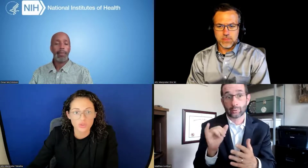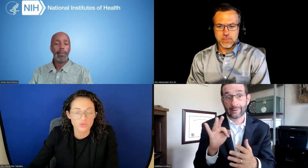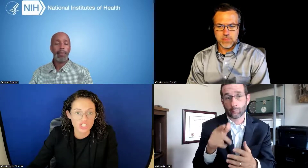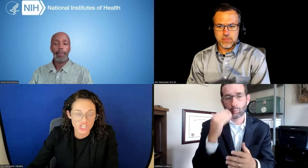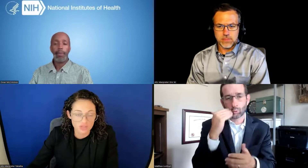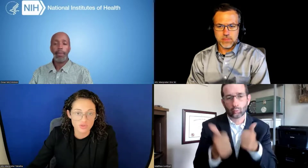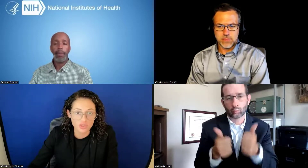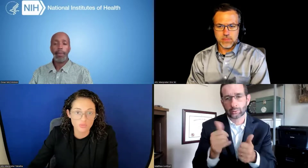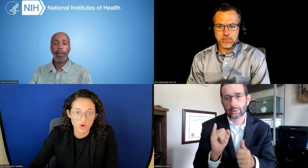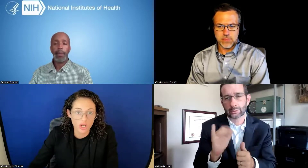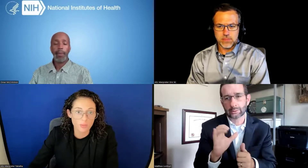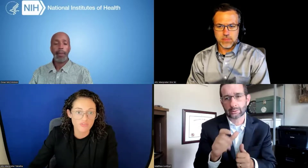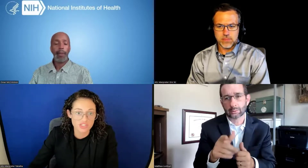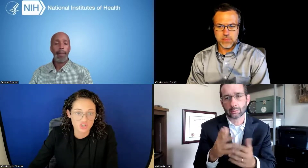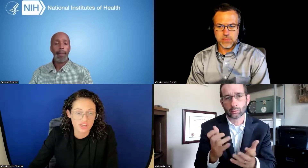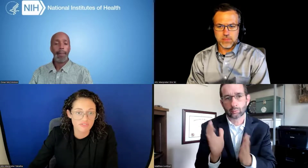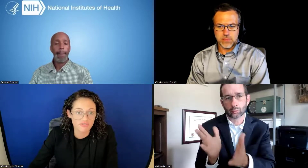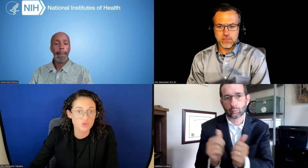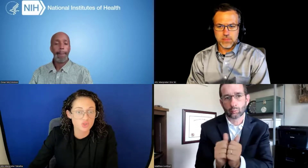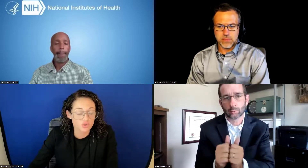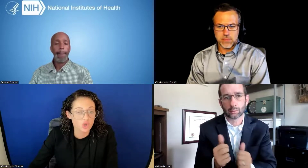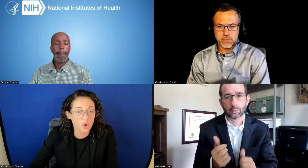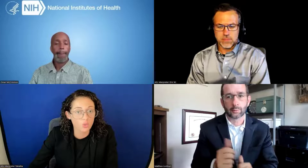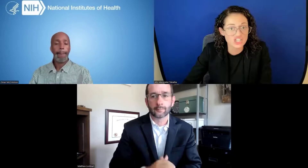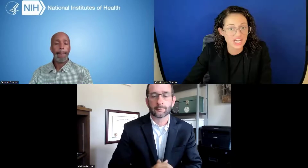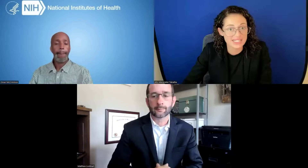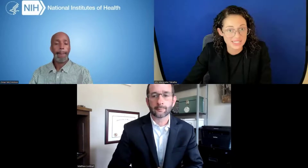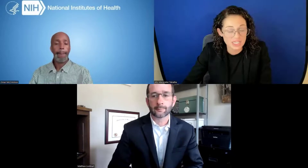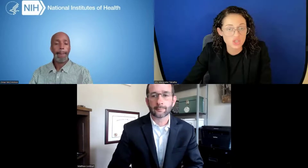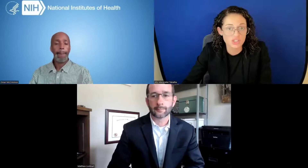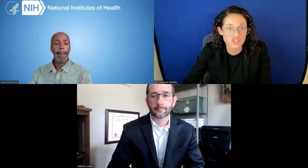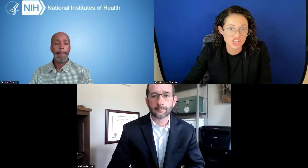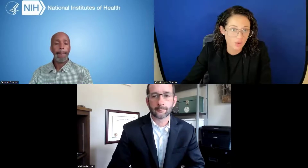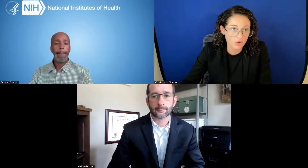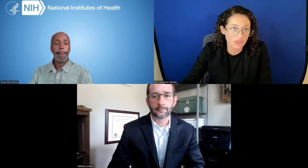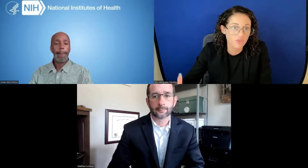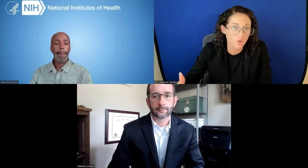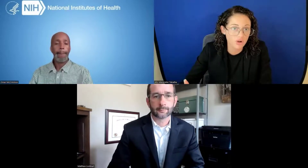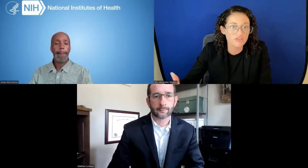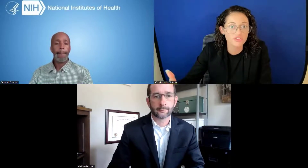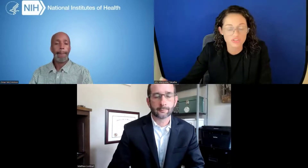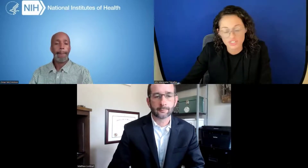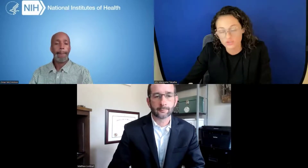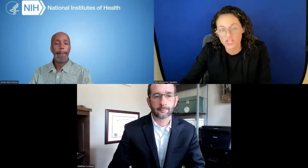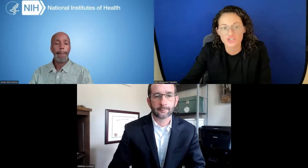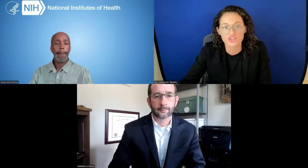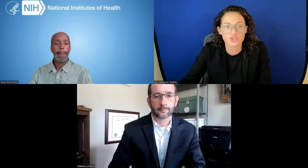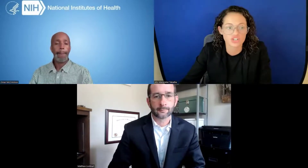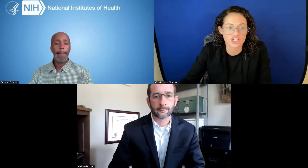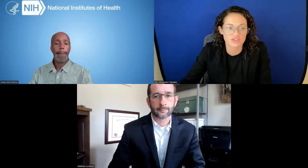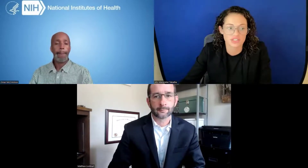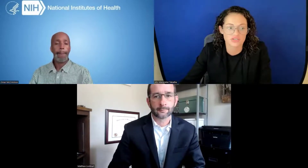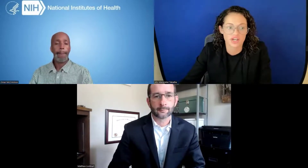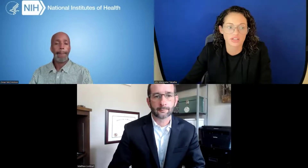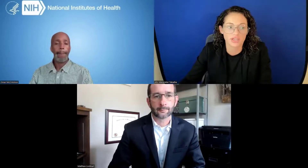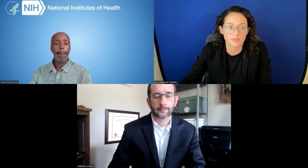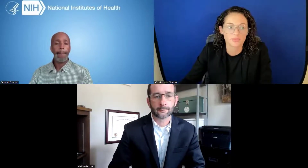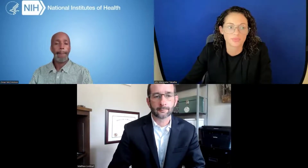You could reach out to the program officer if you do know which IC you want to chat with, or if you're still not sure, you can reach out to us directly.